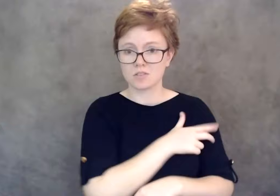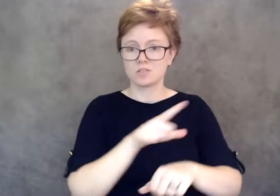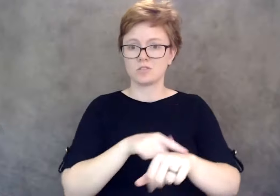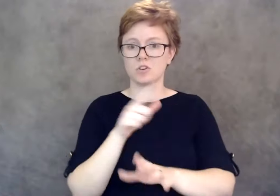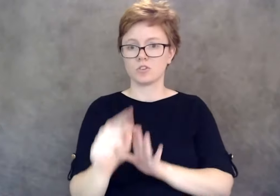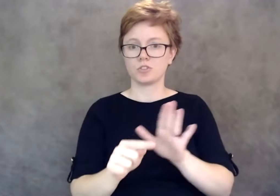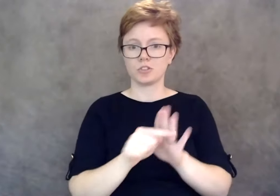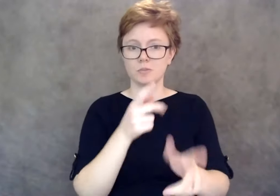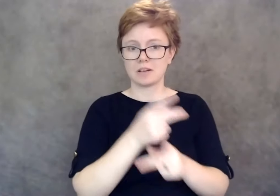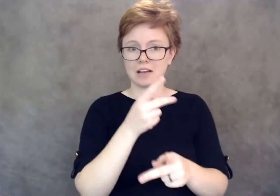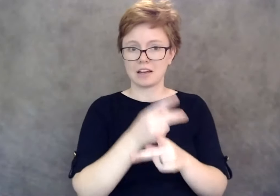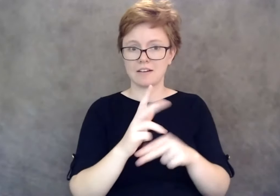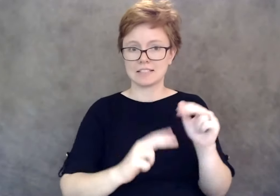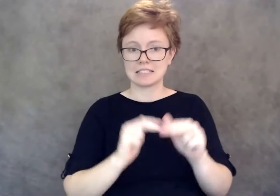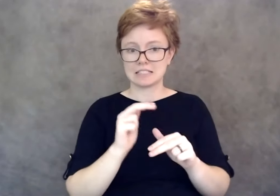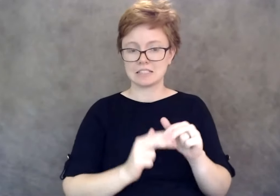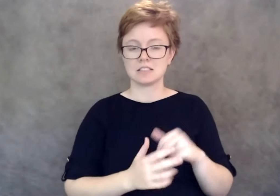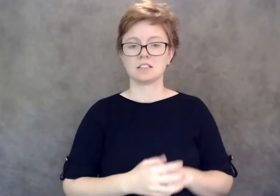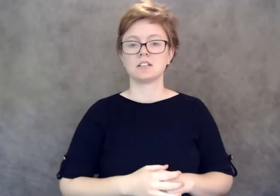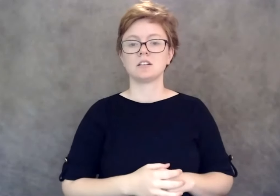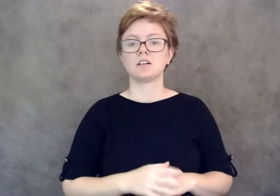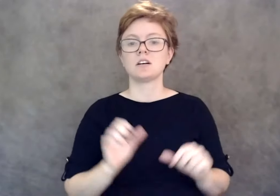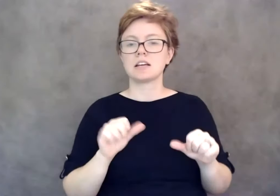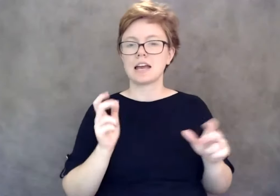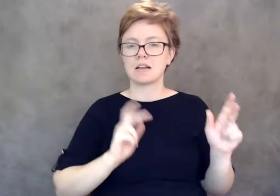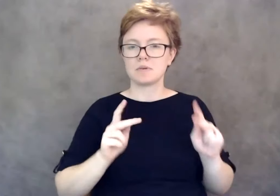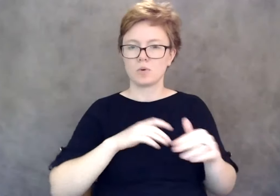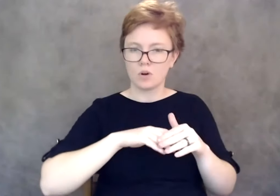and then there's questions around can people go into these facilities